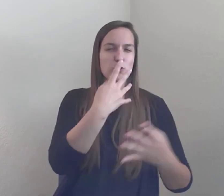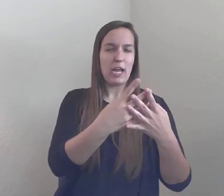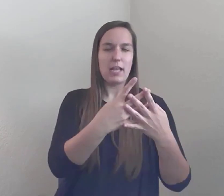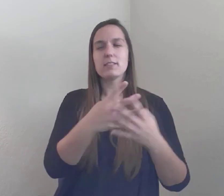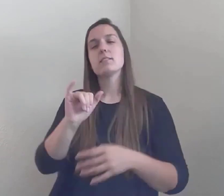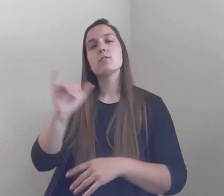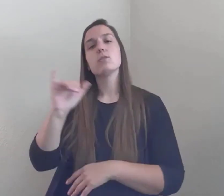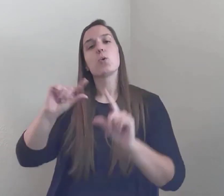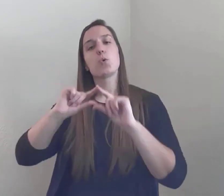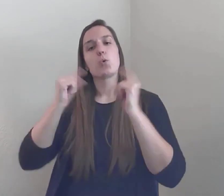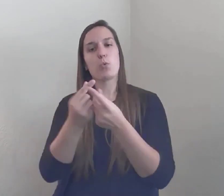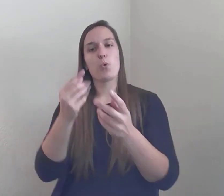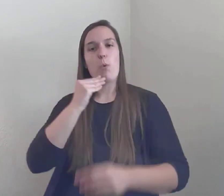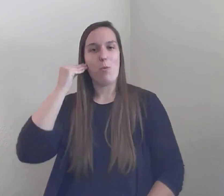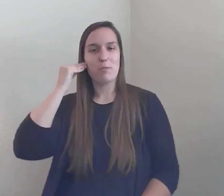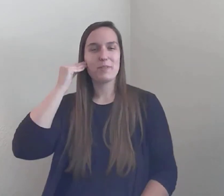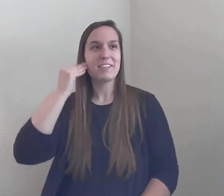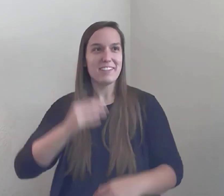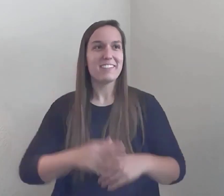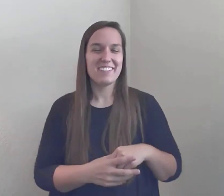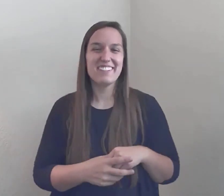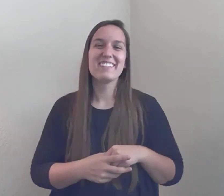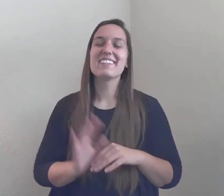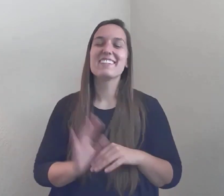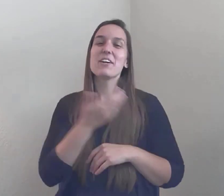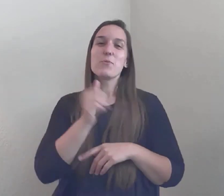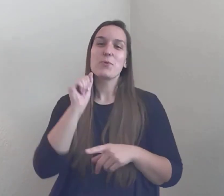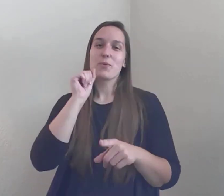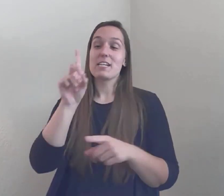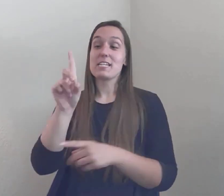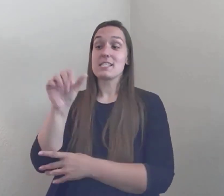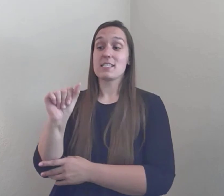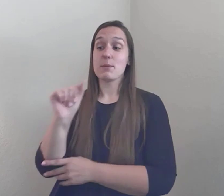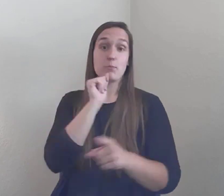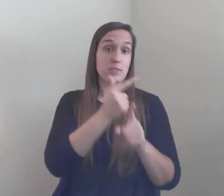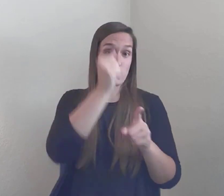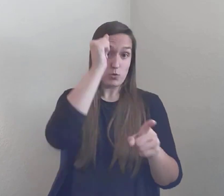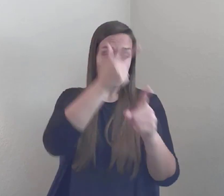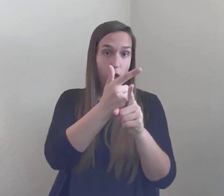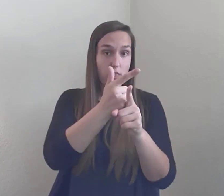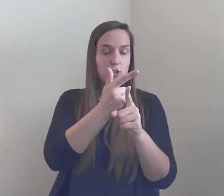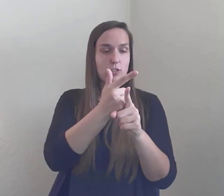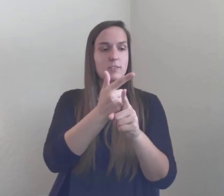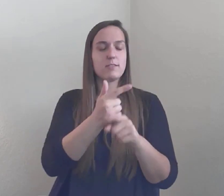To get our disabled siblings... Just prevent our disables siblings from going to nursing